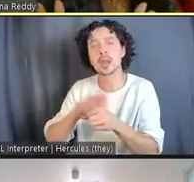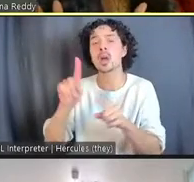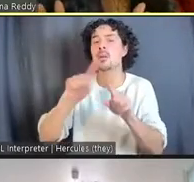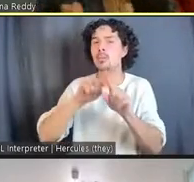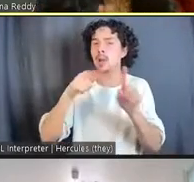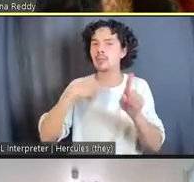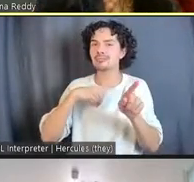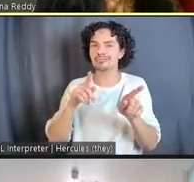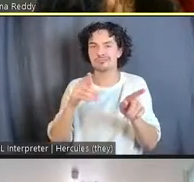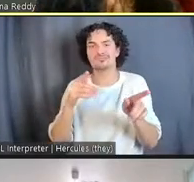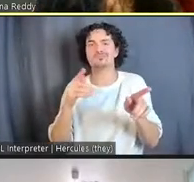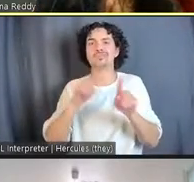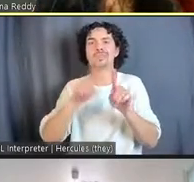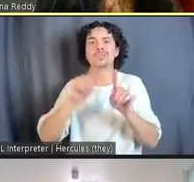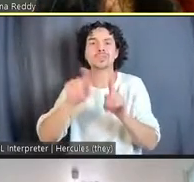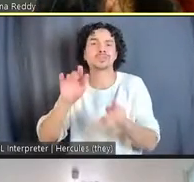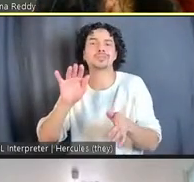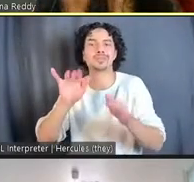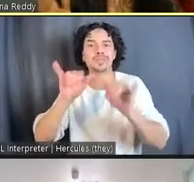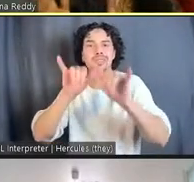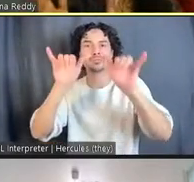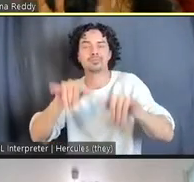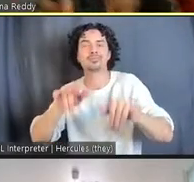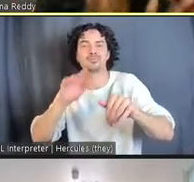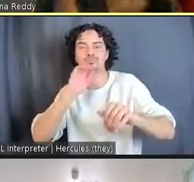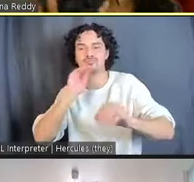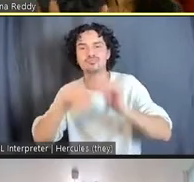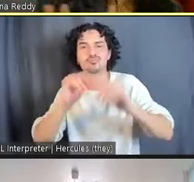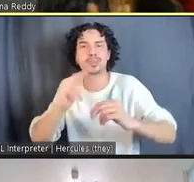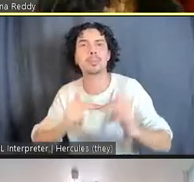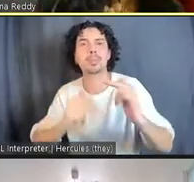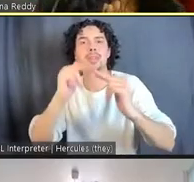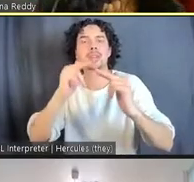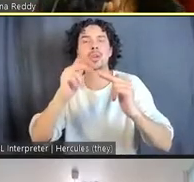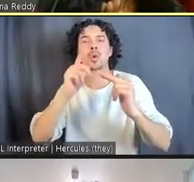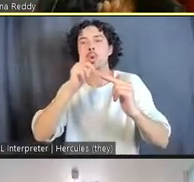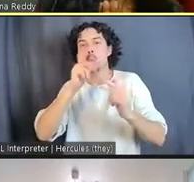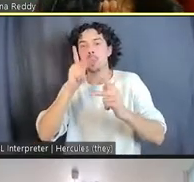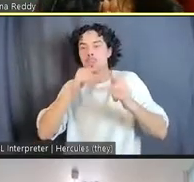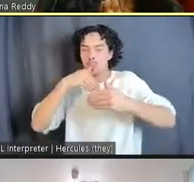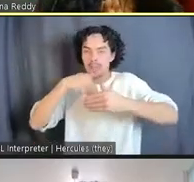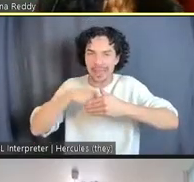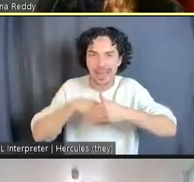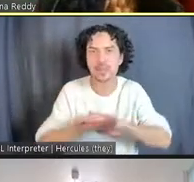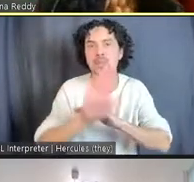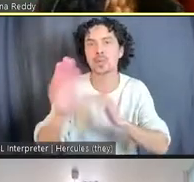infrastructures to support folks who are re-entering their communities after being in prison.